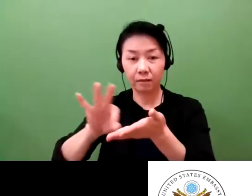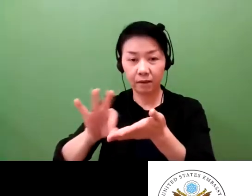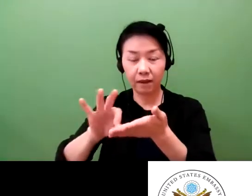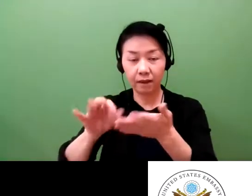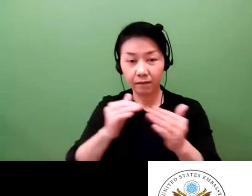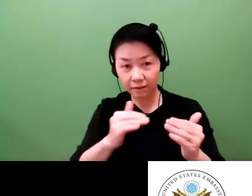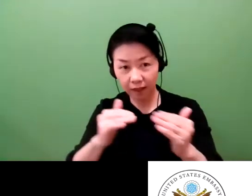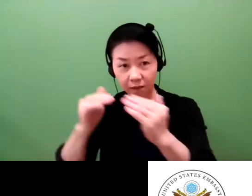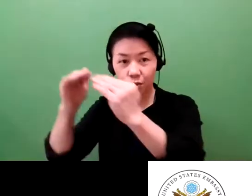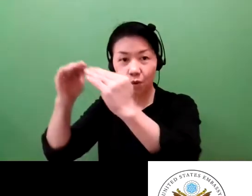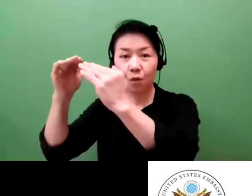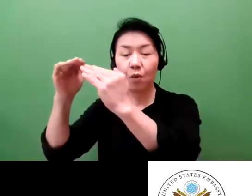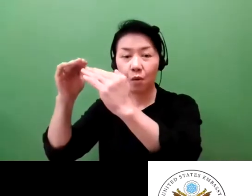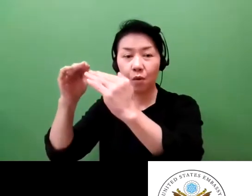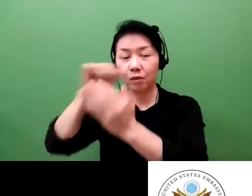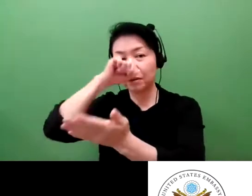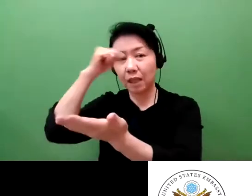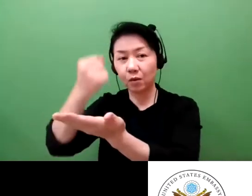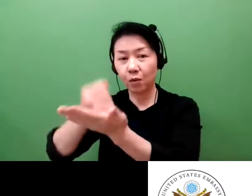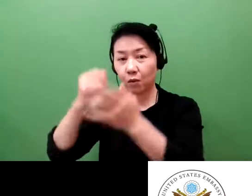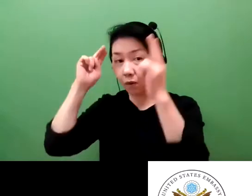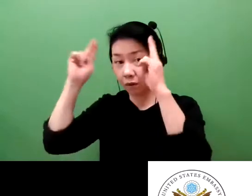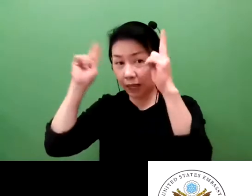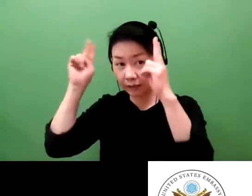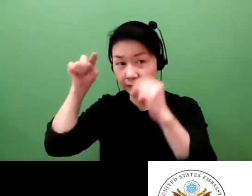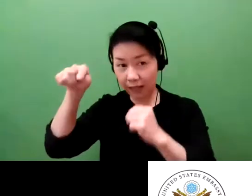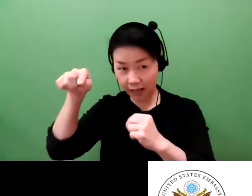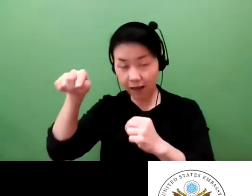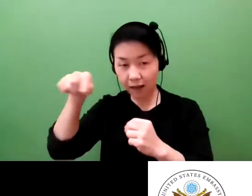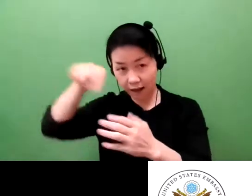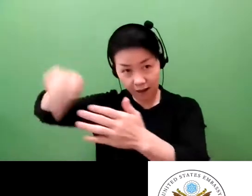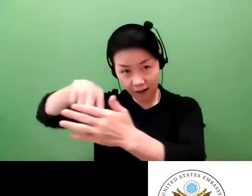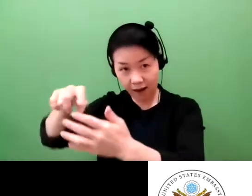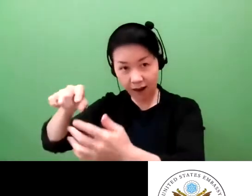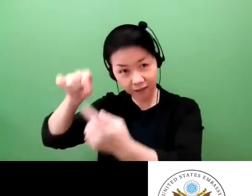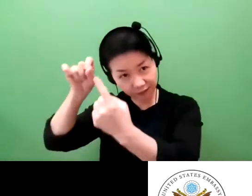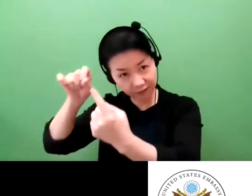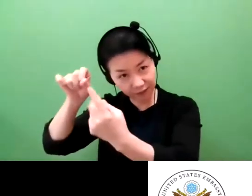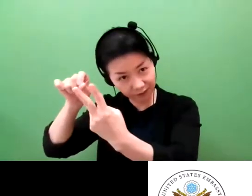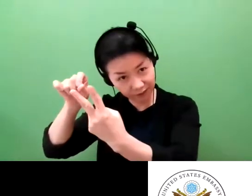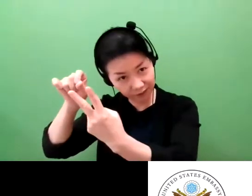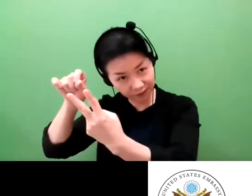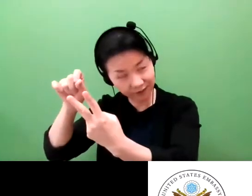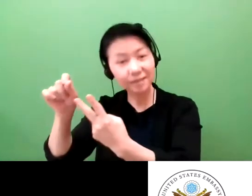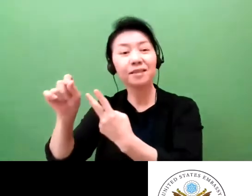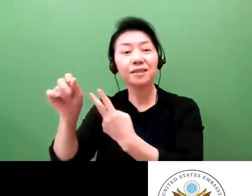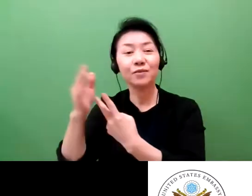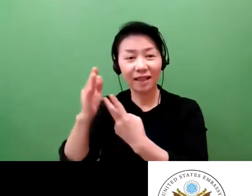employed intellectual property to grow and compete as you wish to see from your presentation?